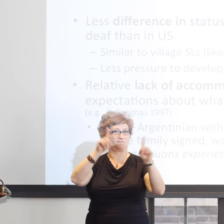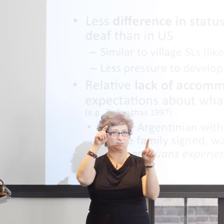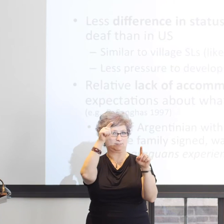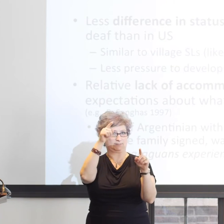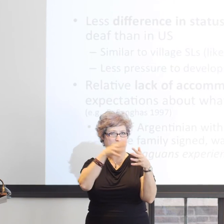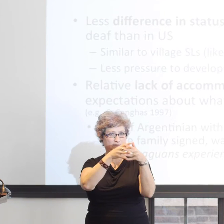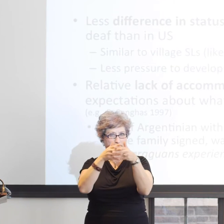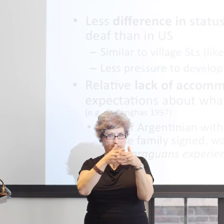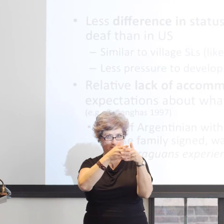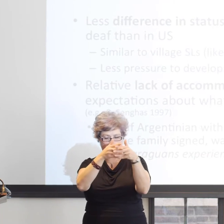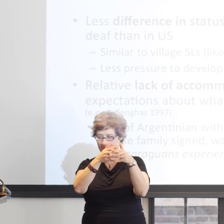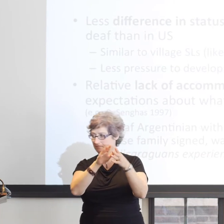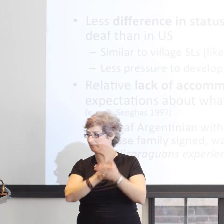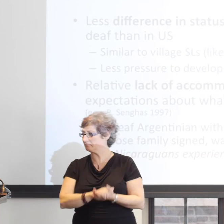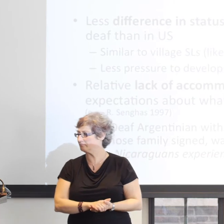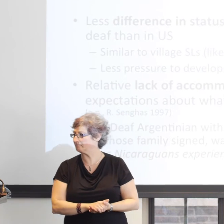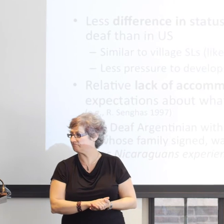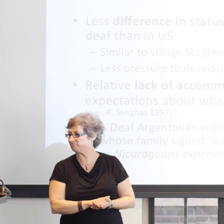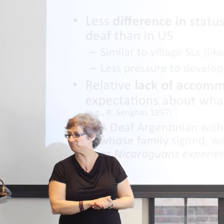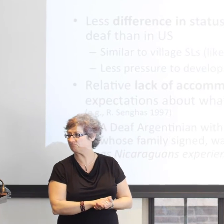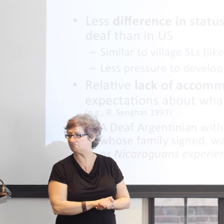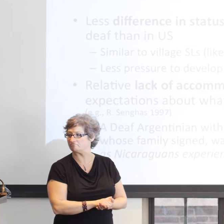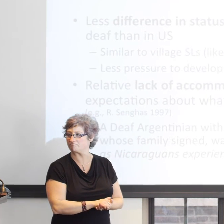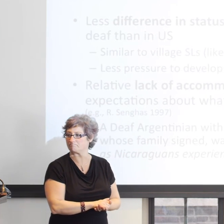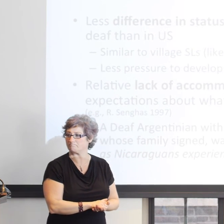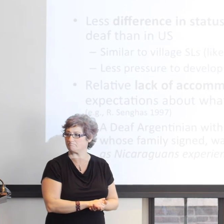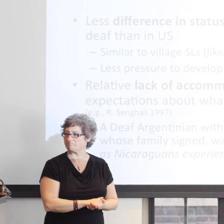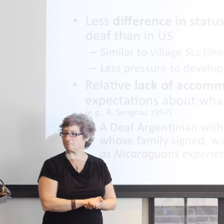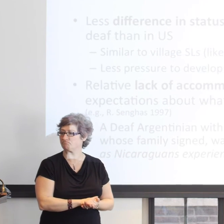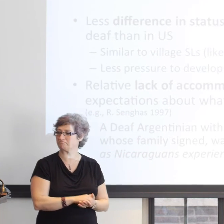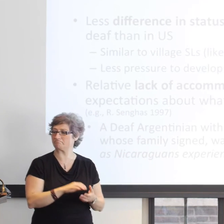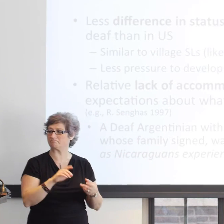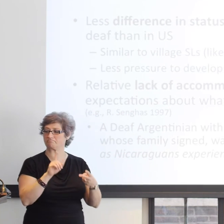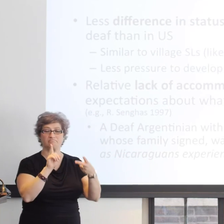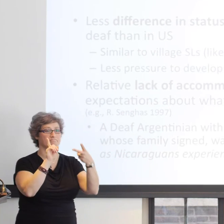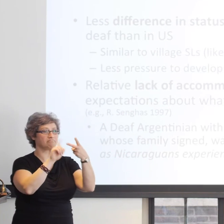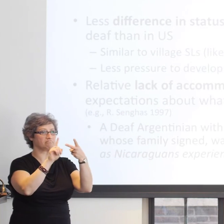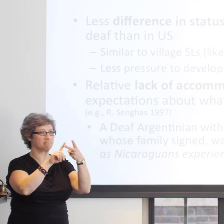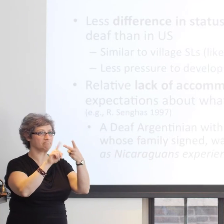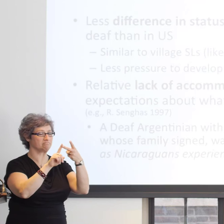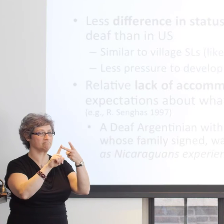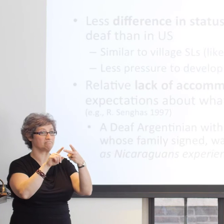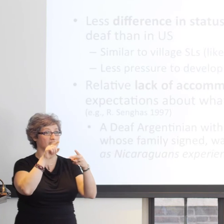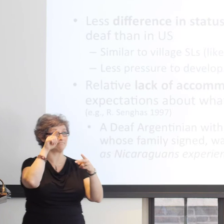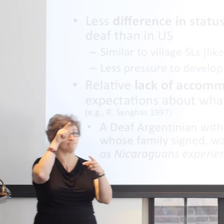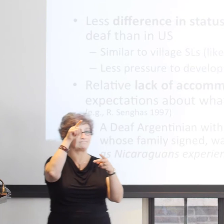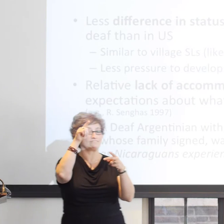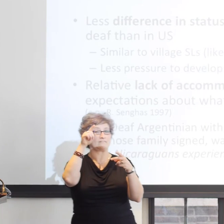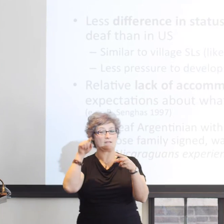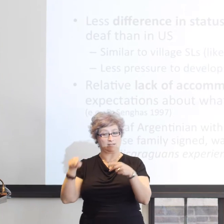And if you come to my presentation later this afternoon you will get to see more of that.